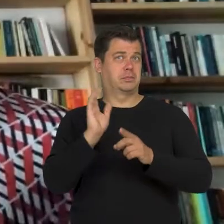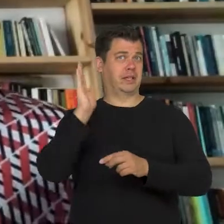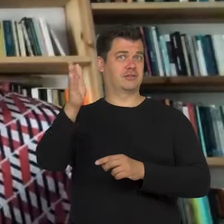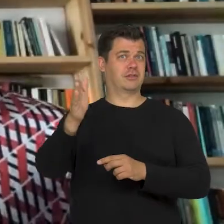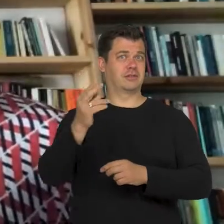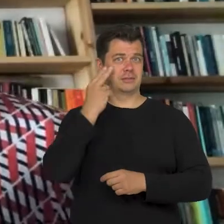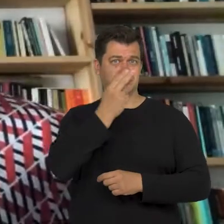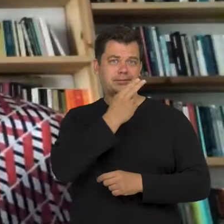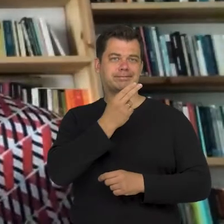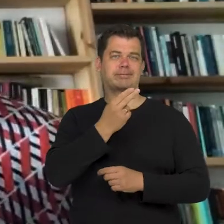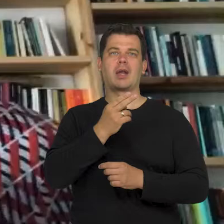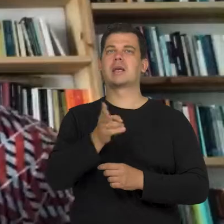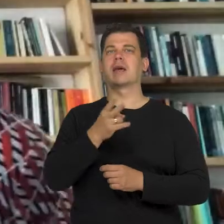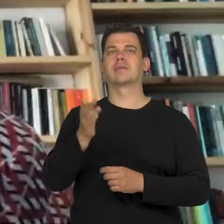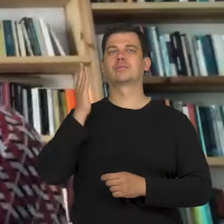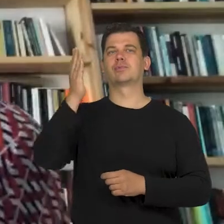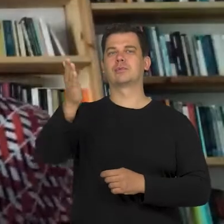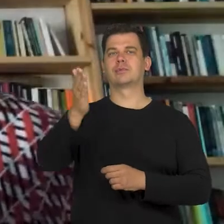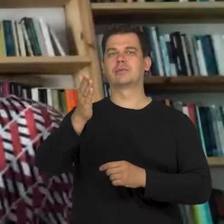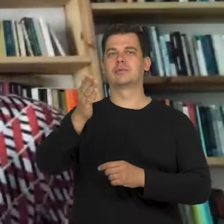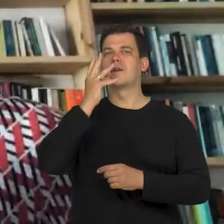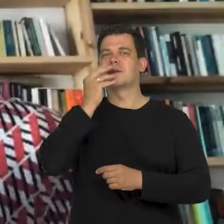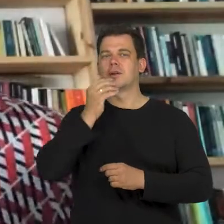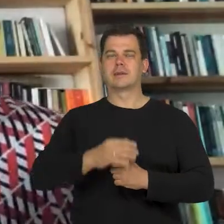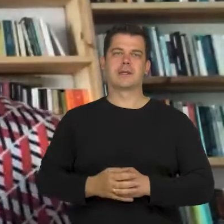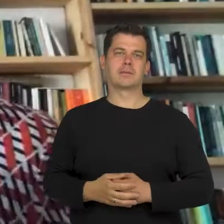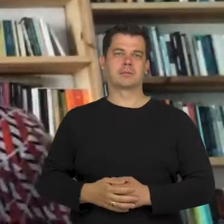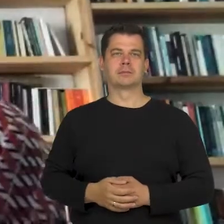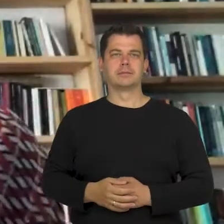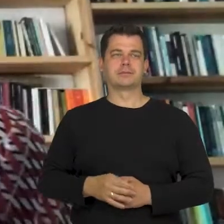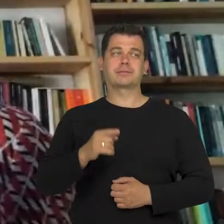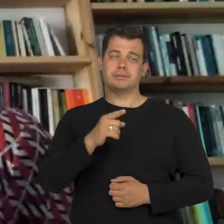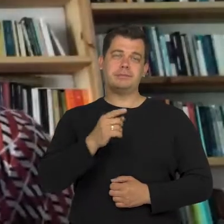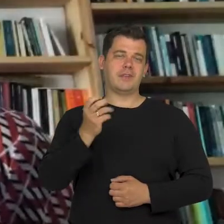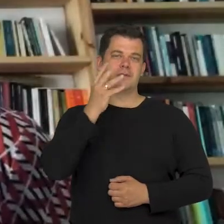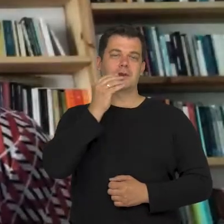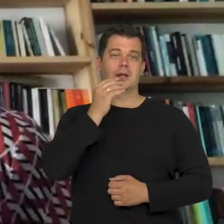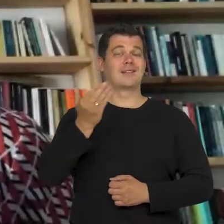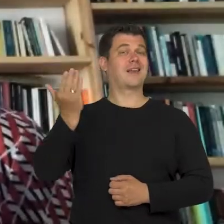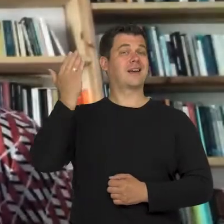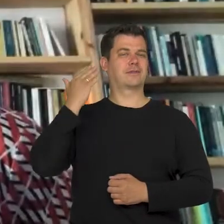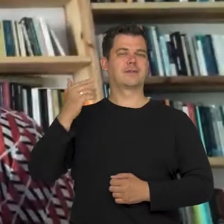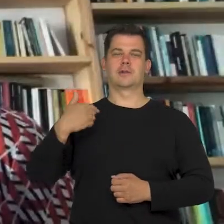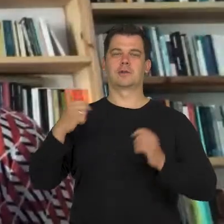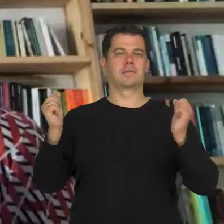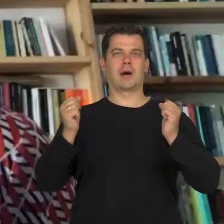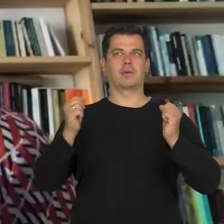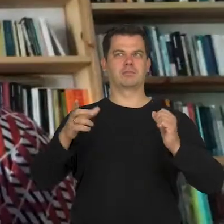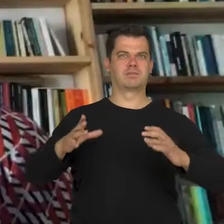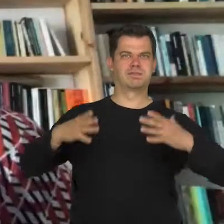as well as when and how it would happen. That's that. In the past, I was very afraid of aggressive people